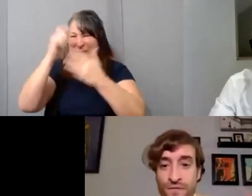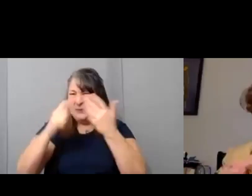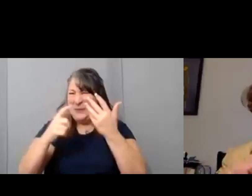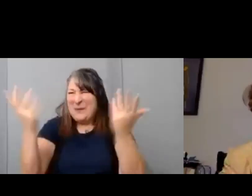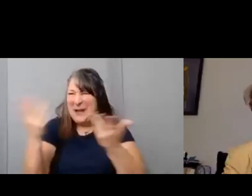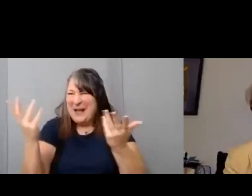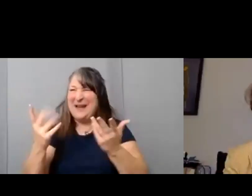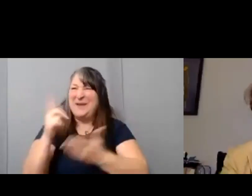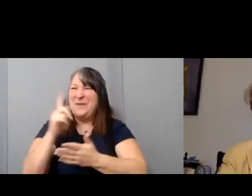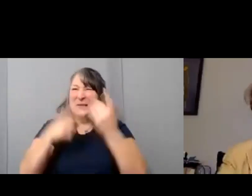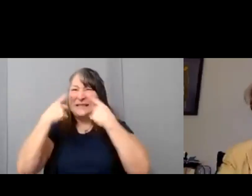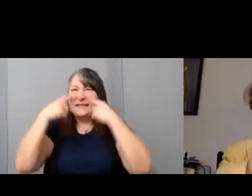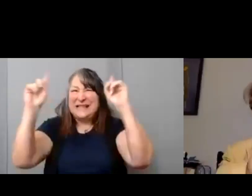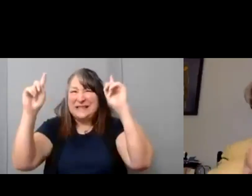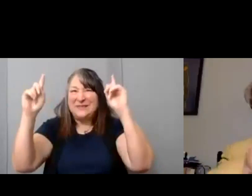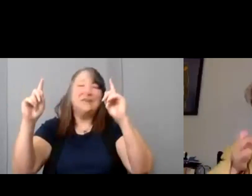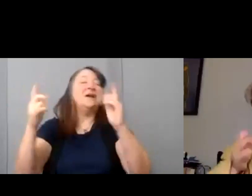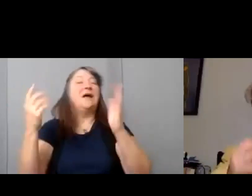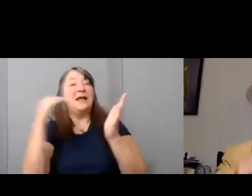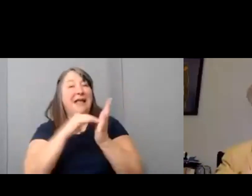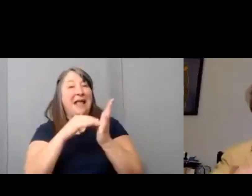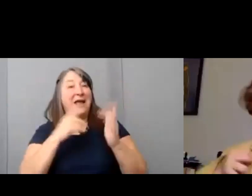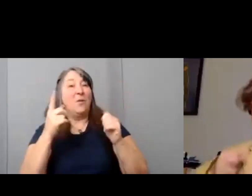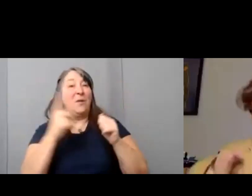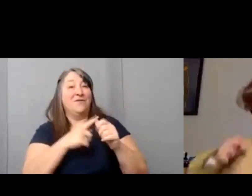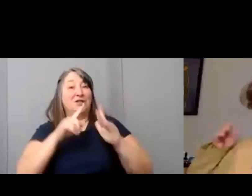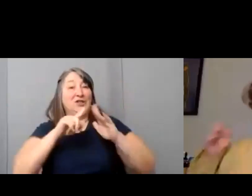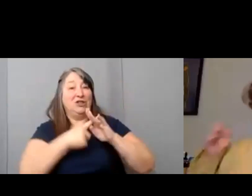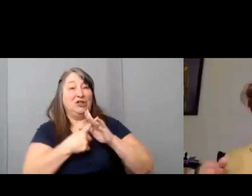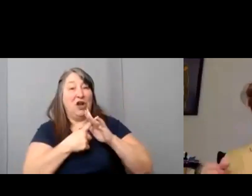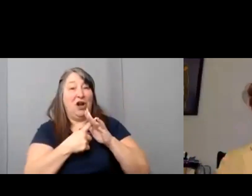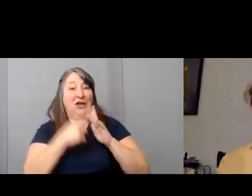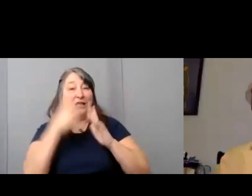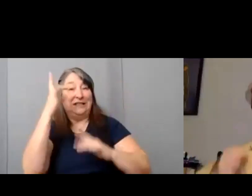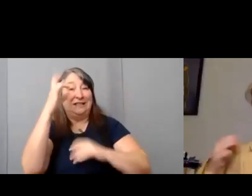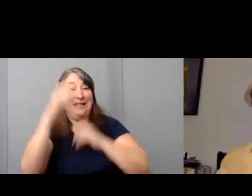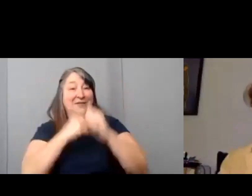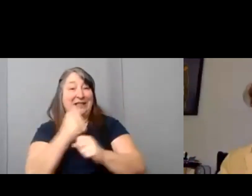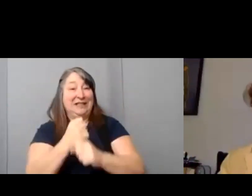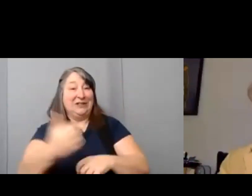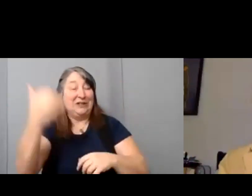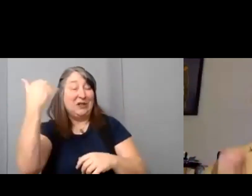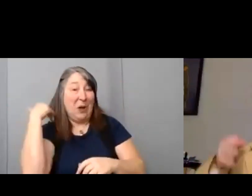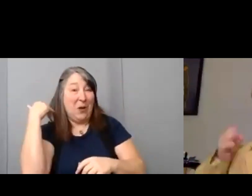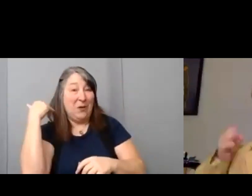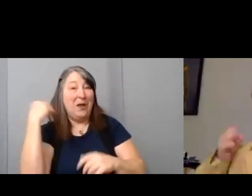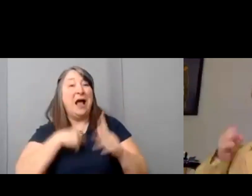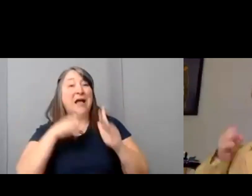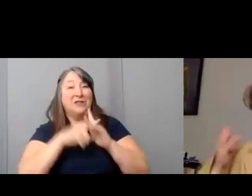film challenge? Now again when I started this uh seven years ago, I started the Disability Film Challenge